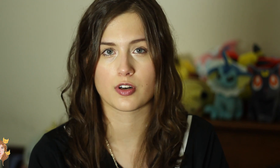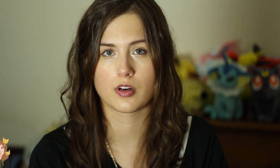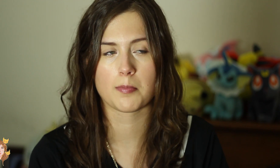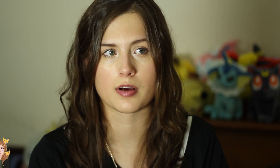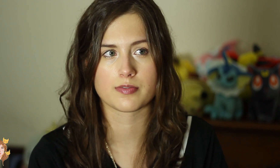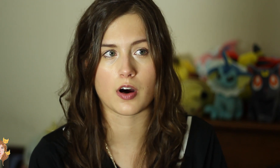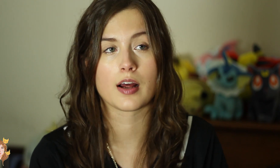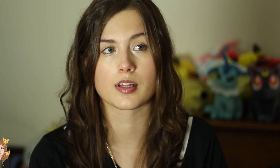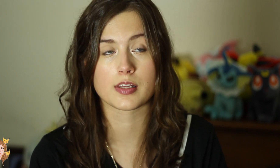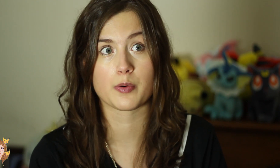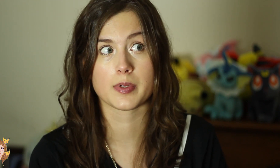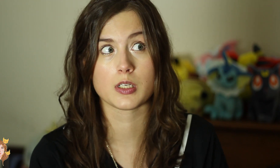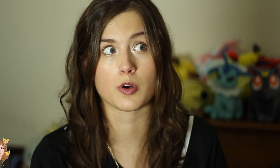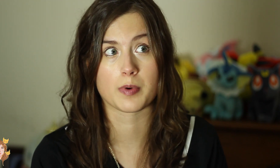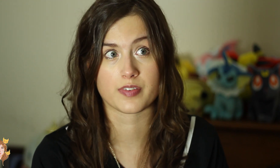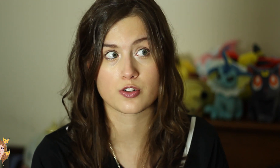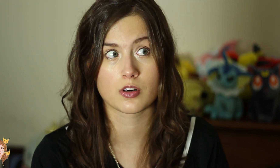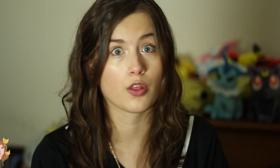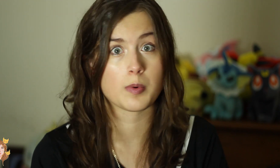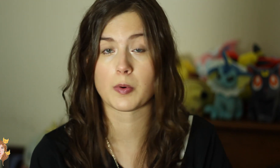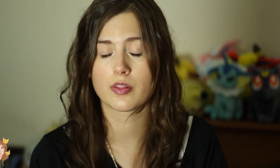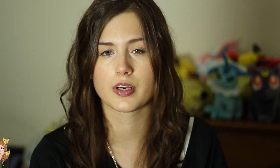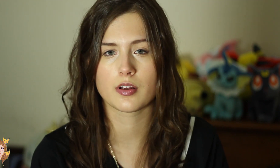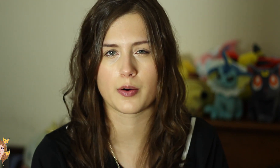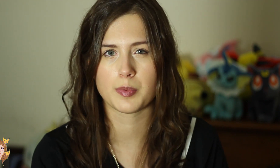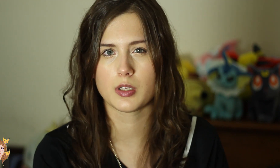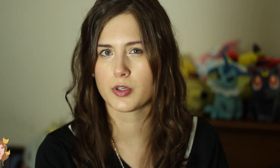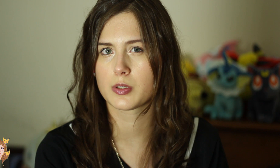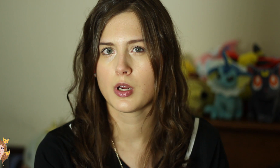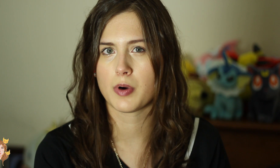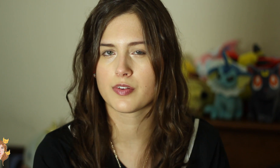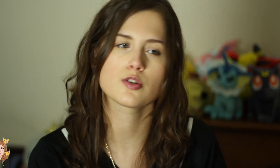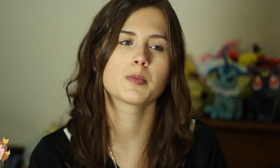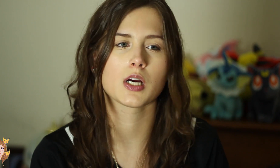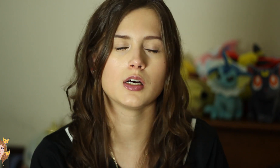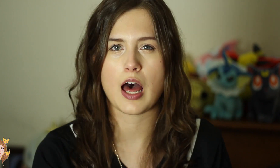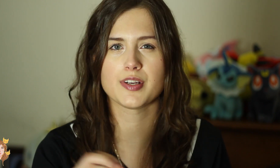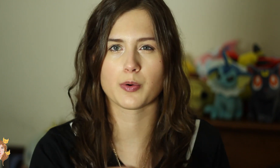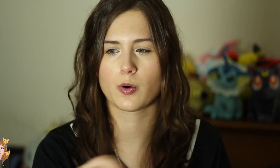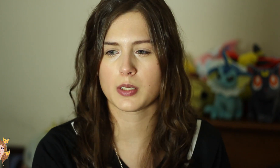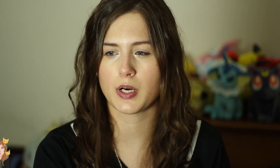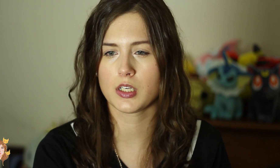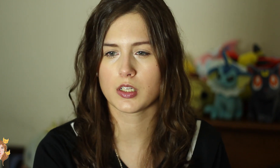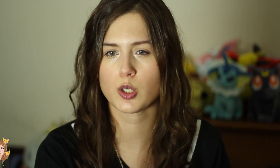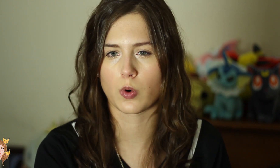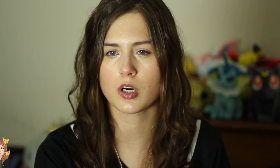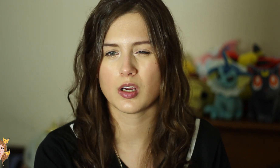to turn on by default, I think that would be the most beneficial. Other people think that would be the most beneficial because- Having a request button could work,